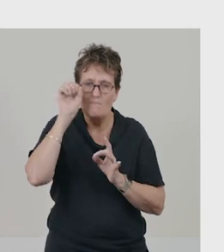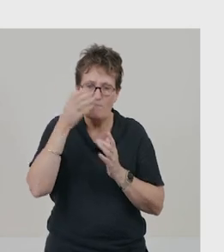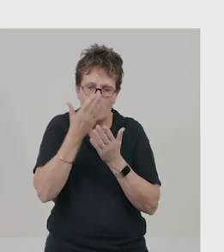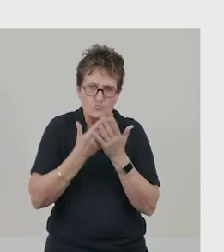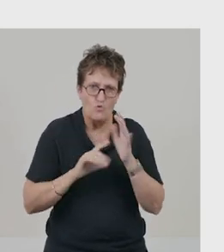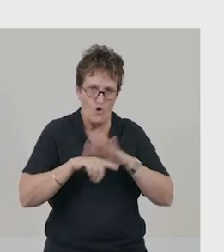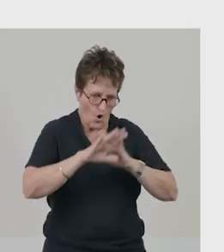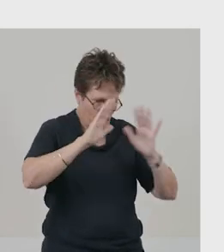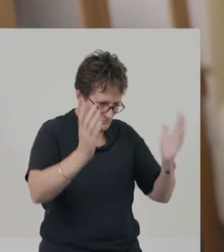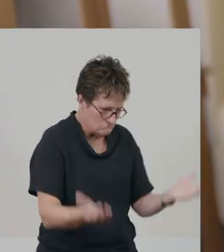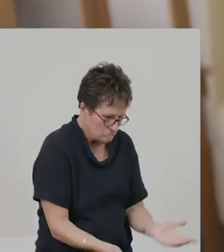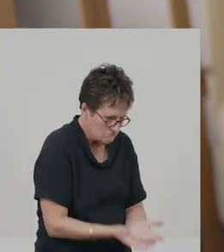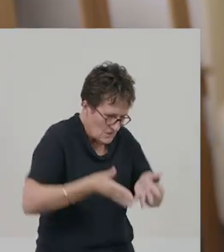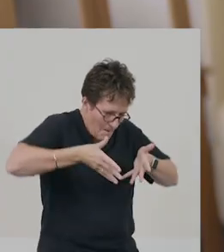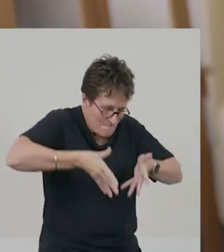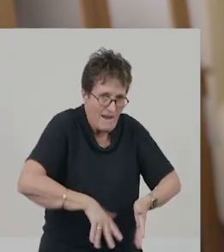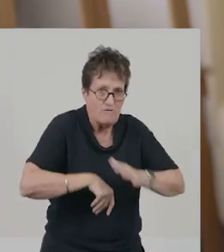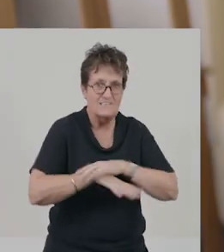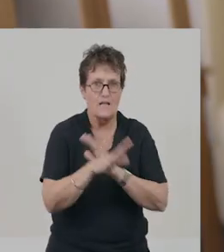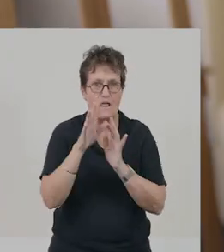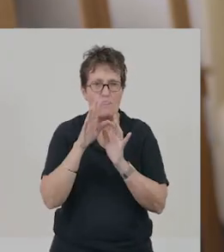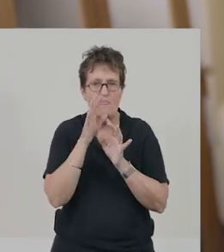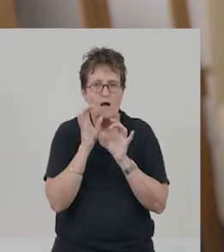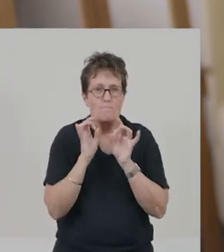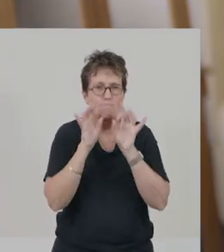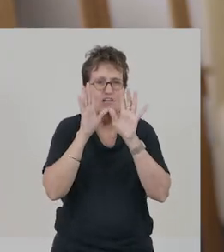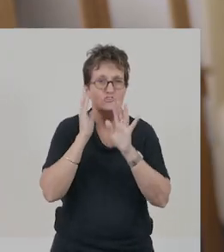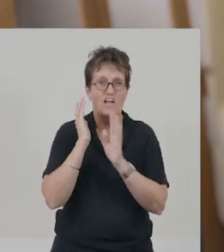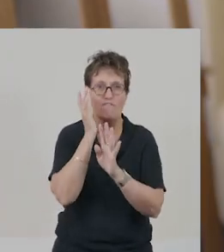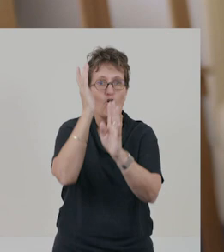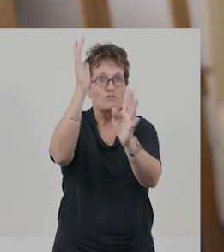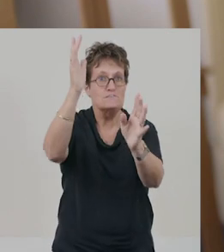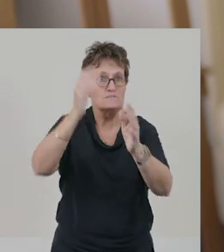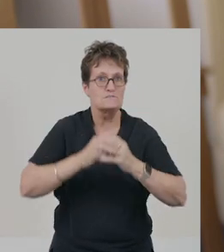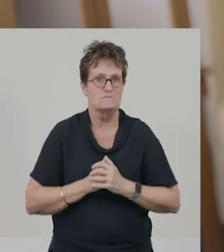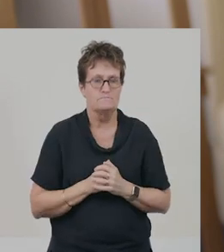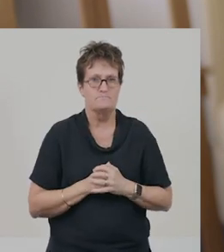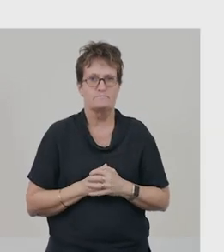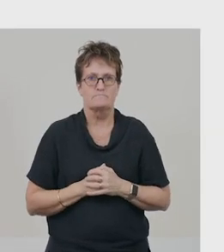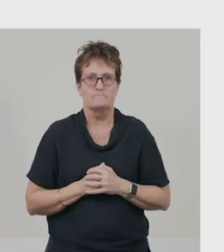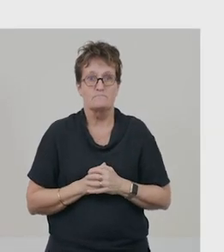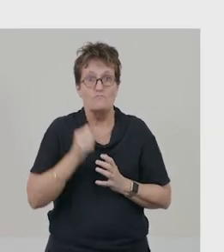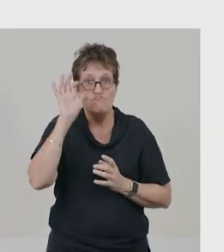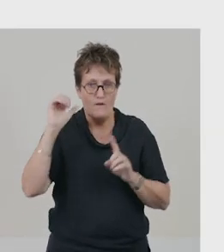Maybe you’ve heard of it. You might like to ask your teacher, to help you find the e-book. Remember,